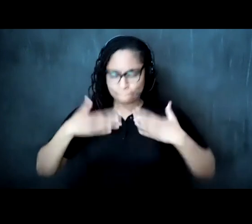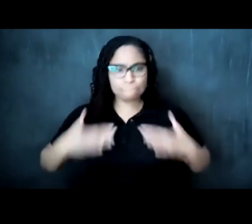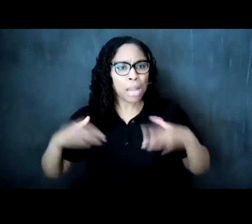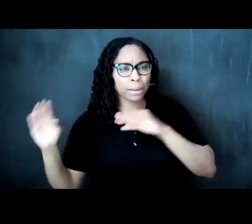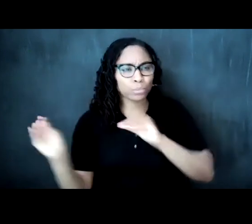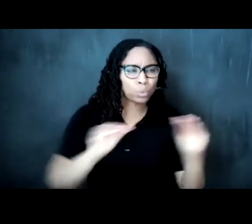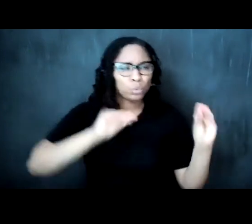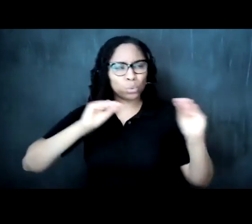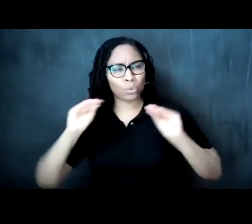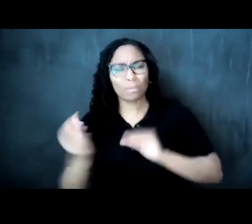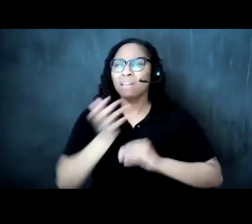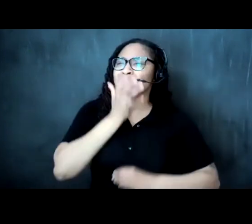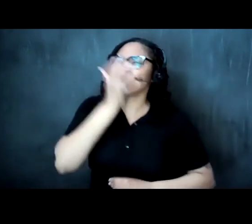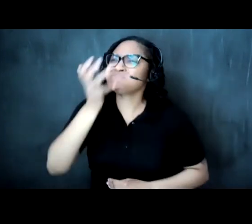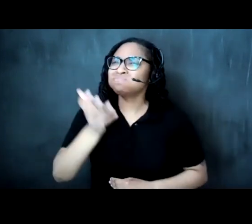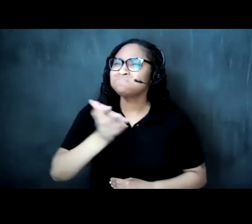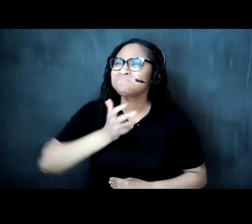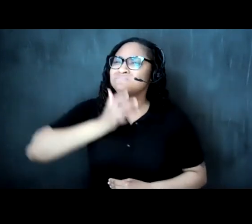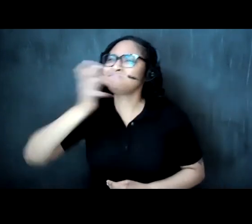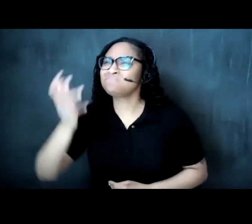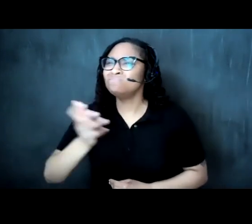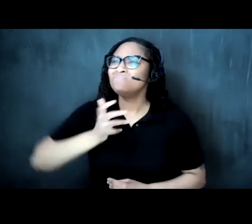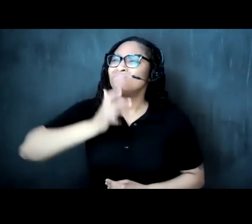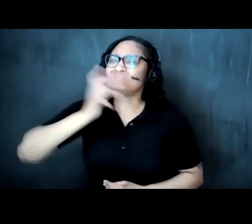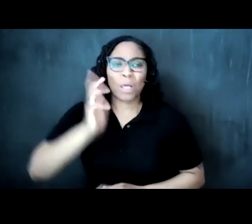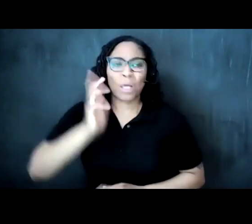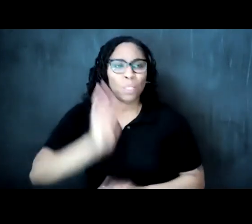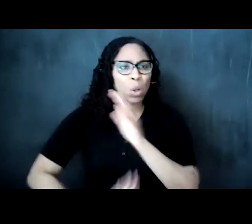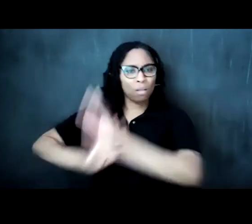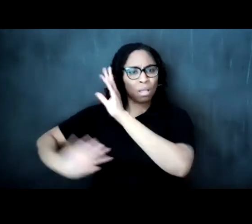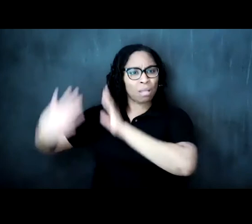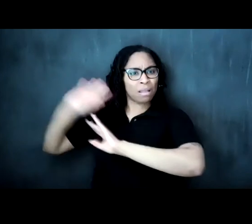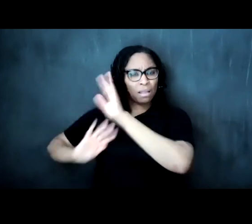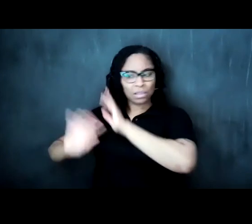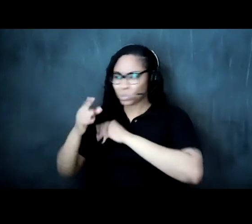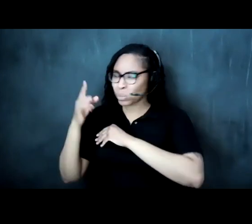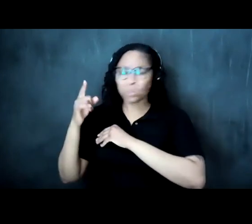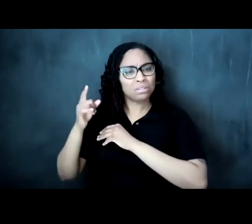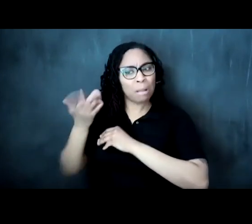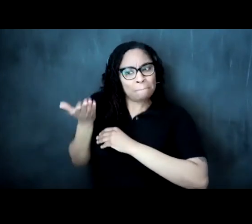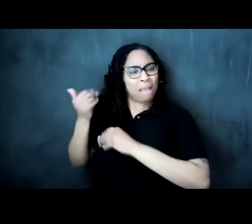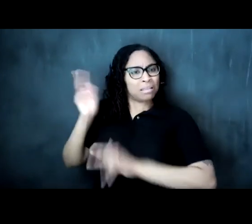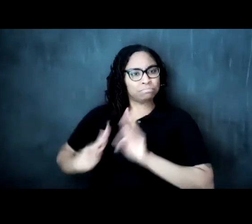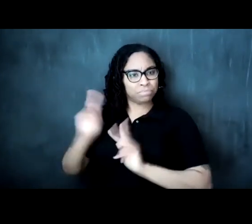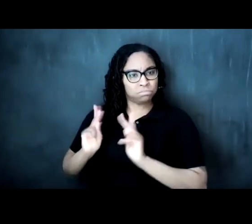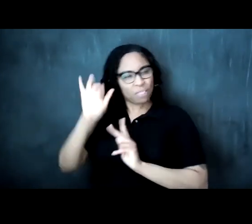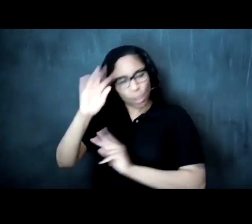our performative arts that hearken back to these ancestral places it's creative culture that's